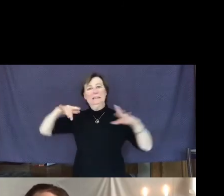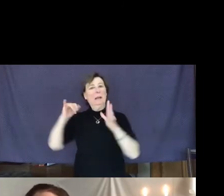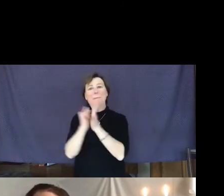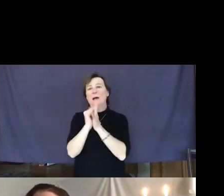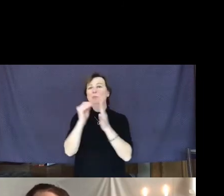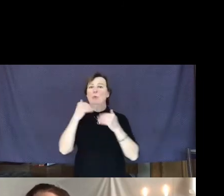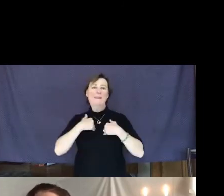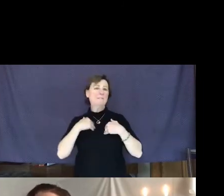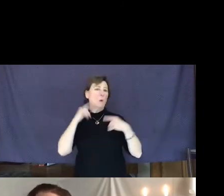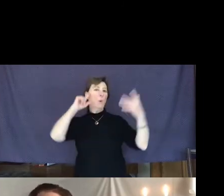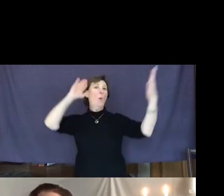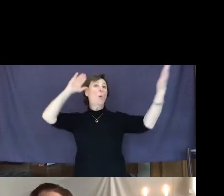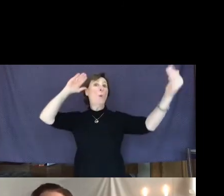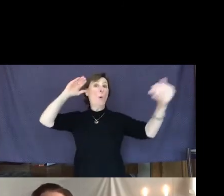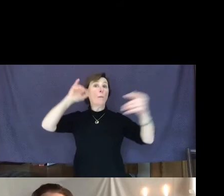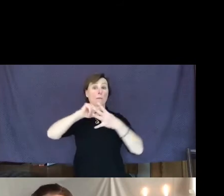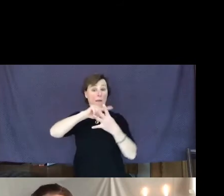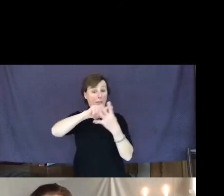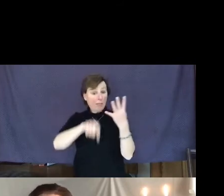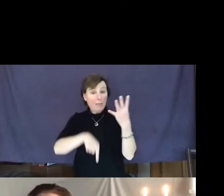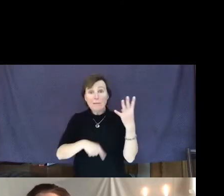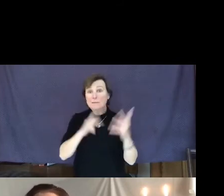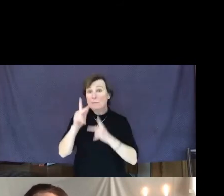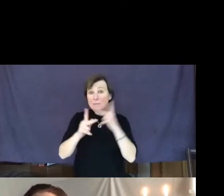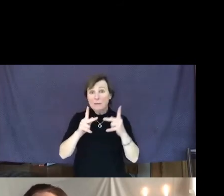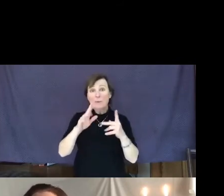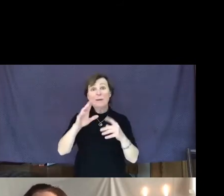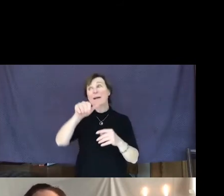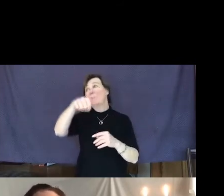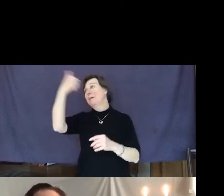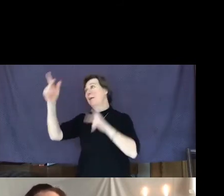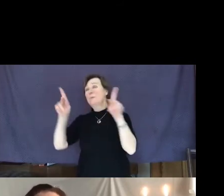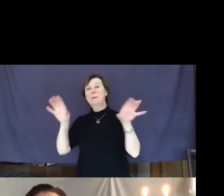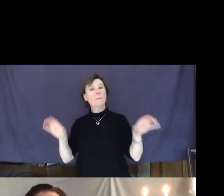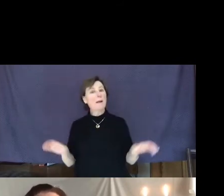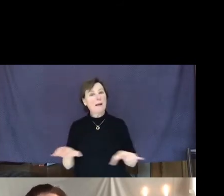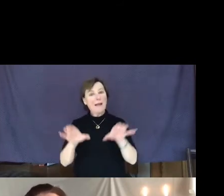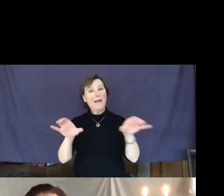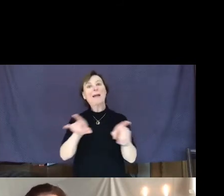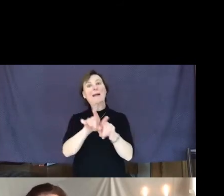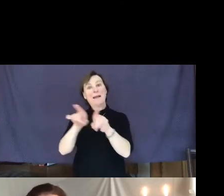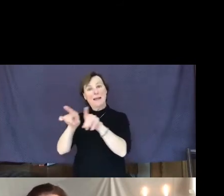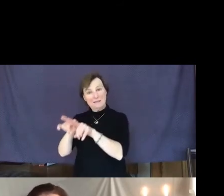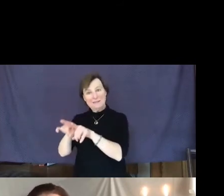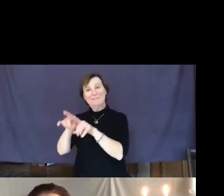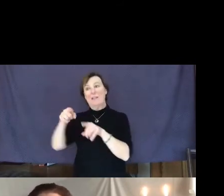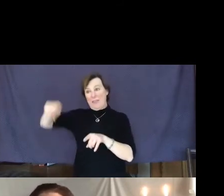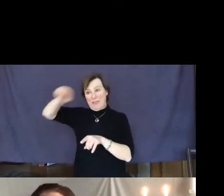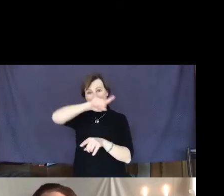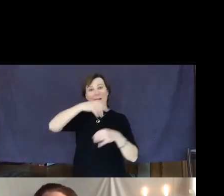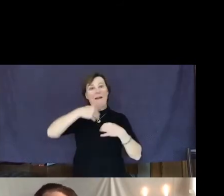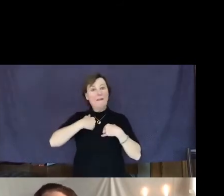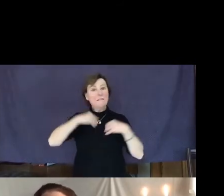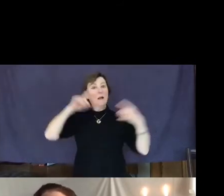But these people and, and others, act as though they still have hope.